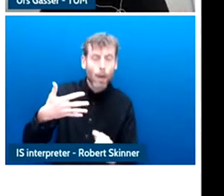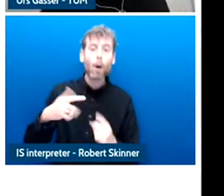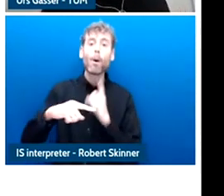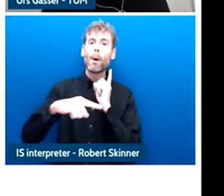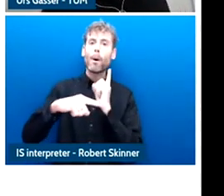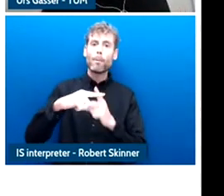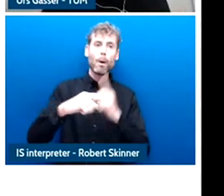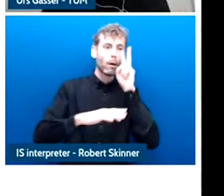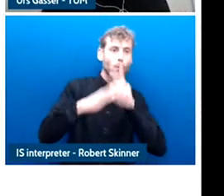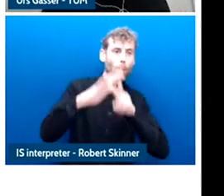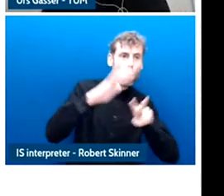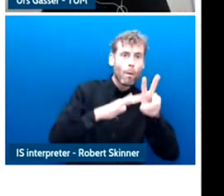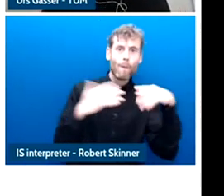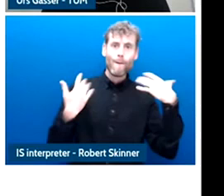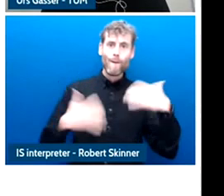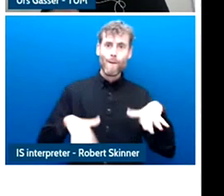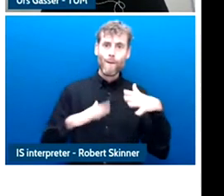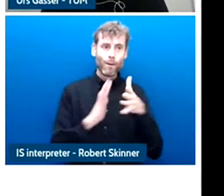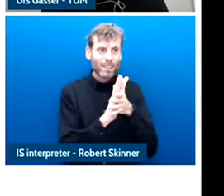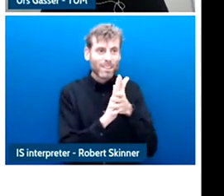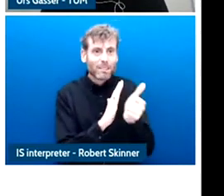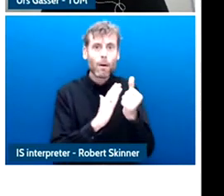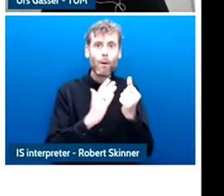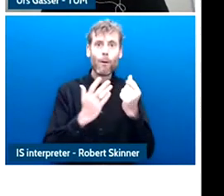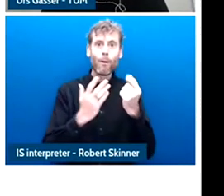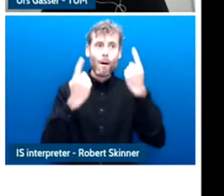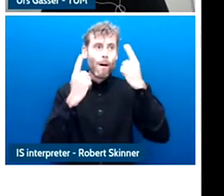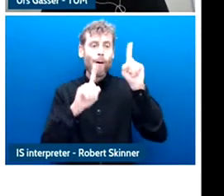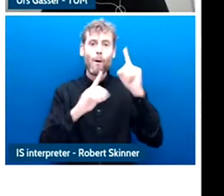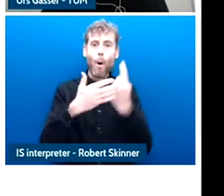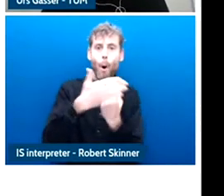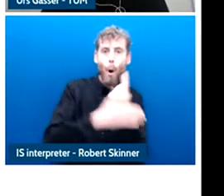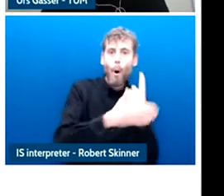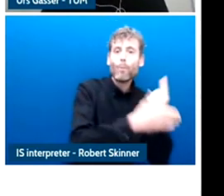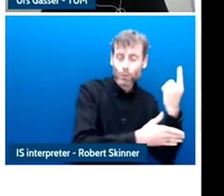used by NGO's and company and is other code design is another mode of youth